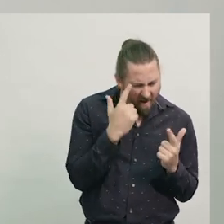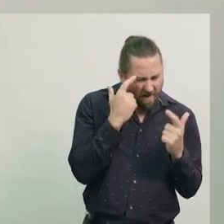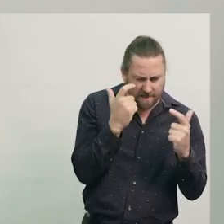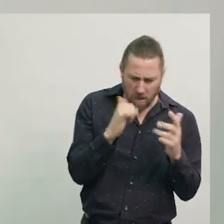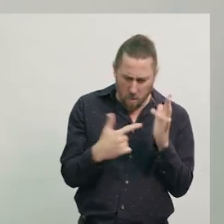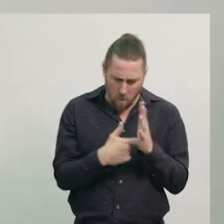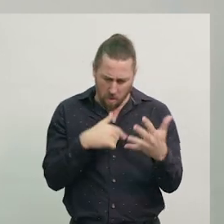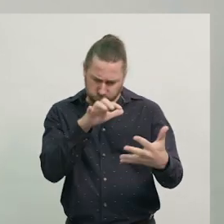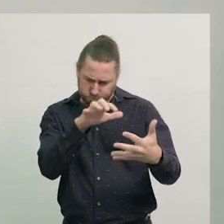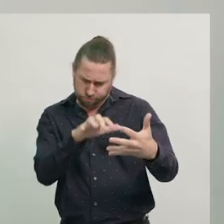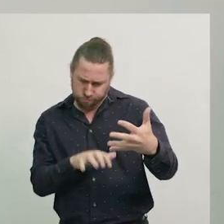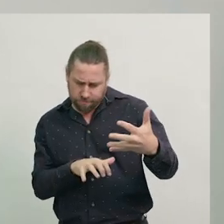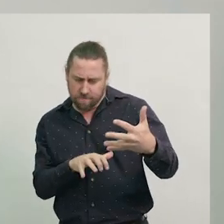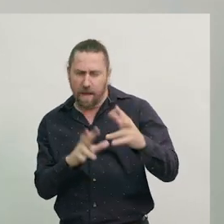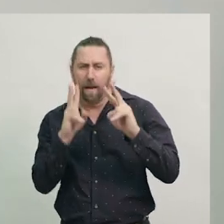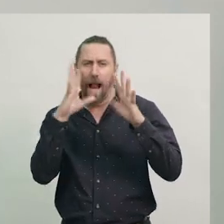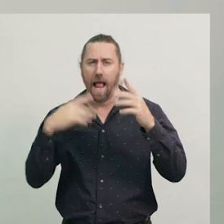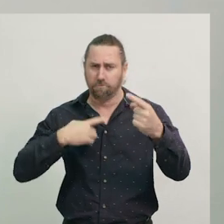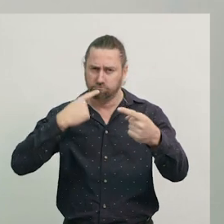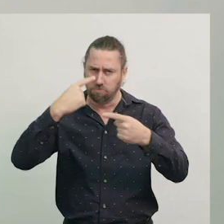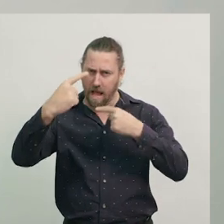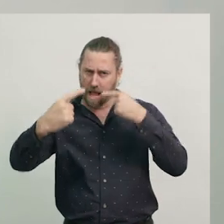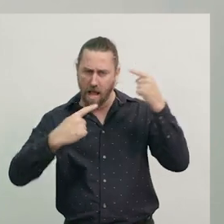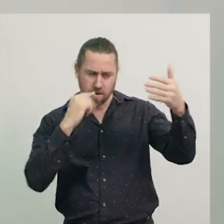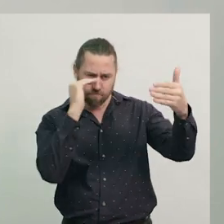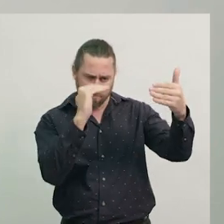by describing it in more detail, or revealing more facts.